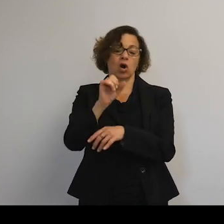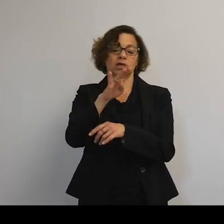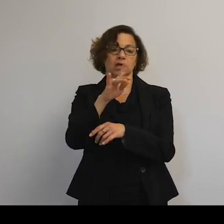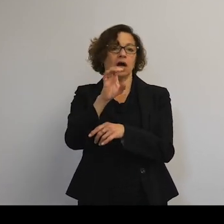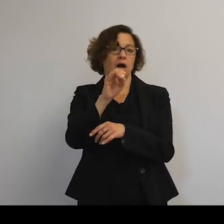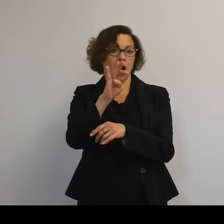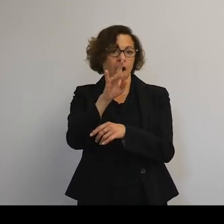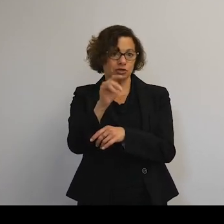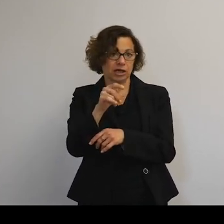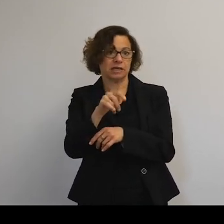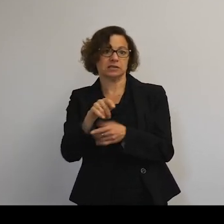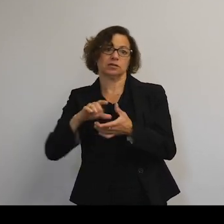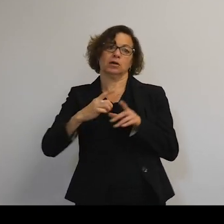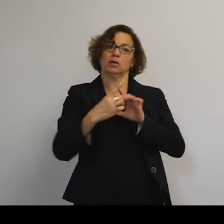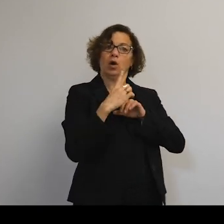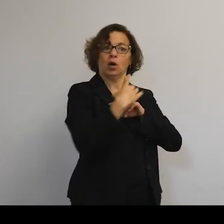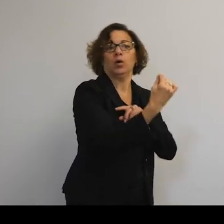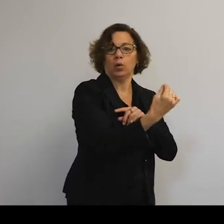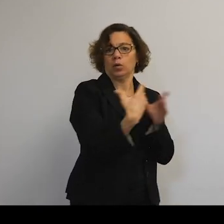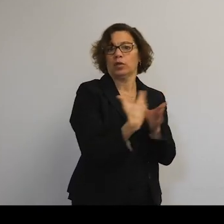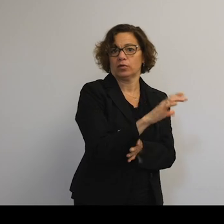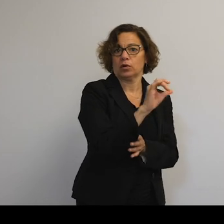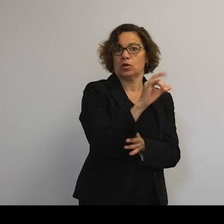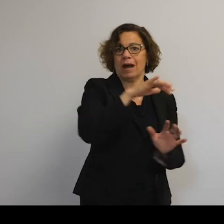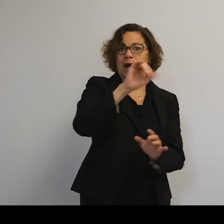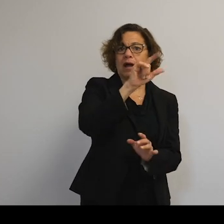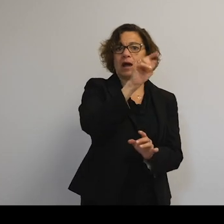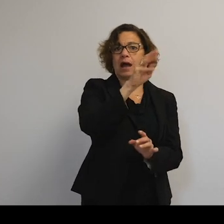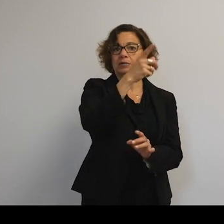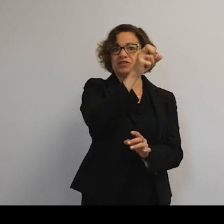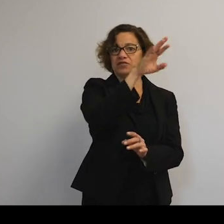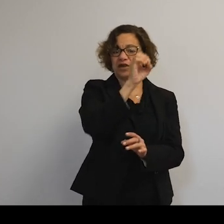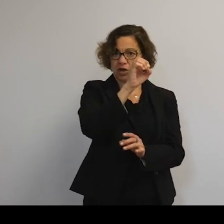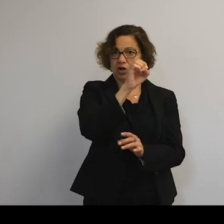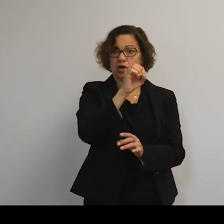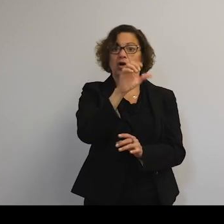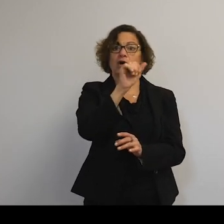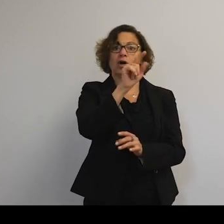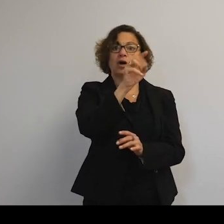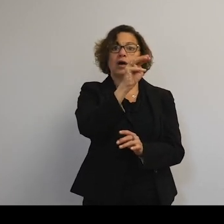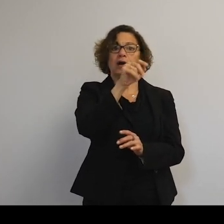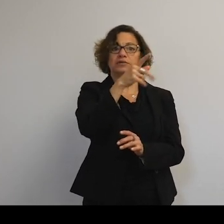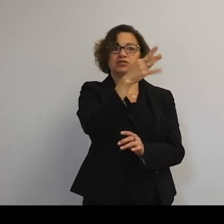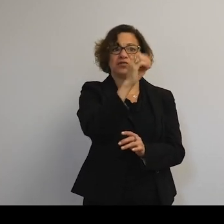Earth's atmosphere. So Earth's atmosphere doesn't just stop at any given point-- a few miles or a hundred miles.